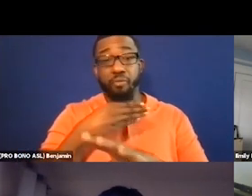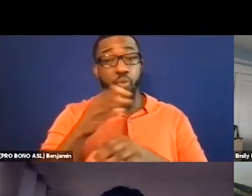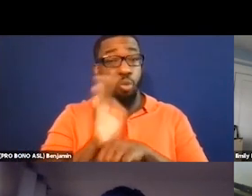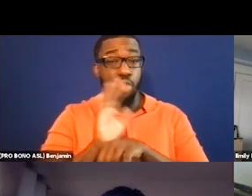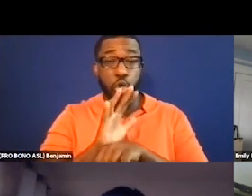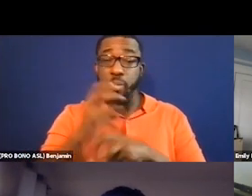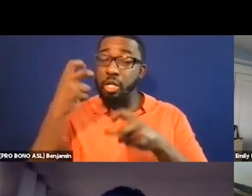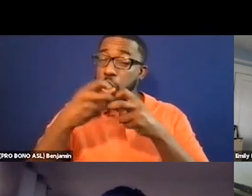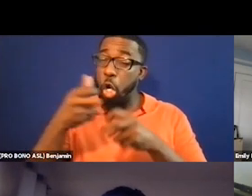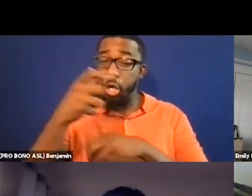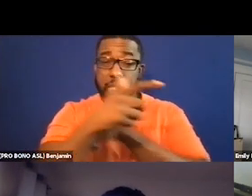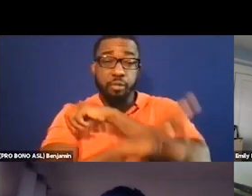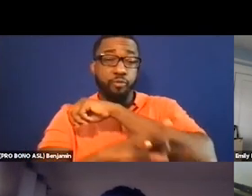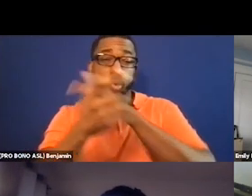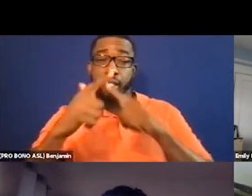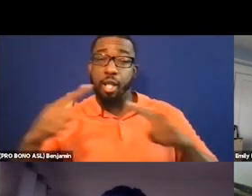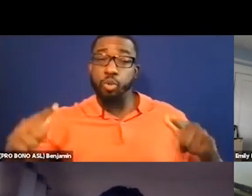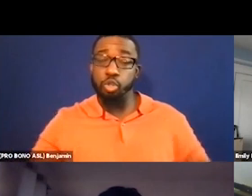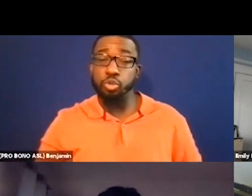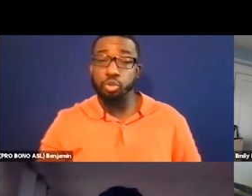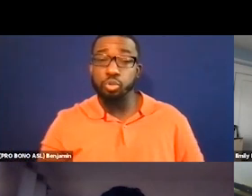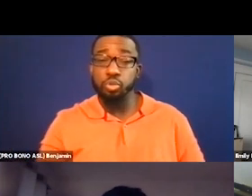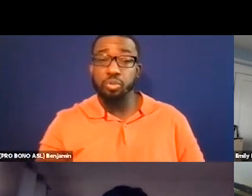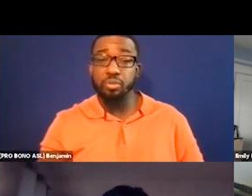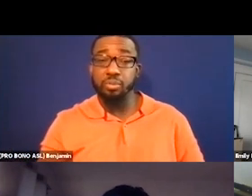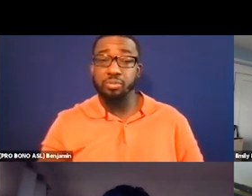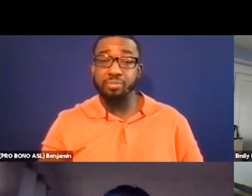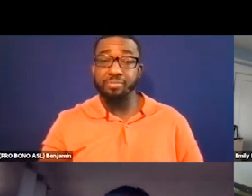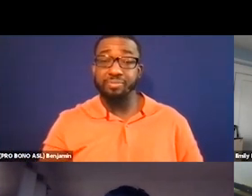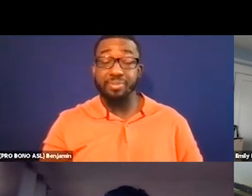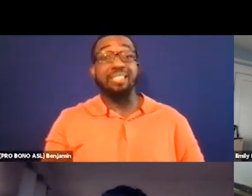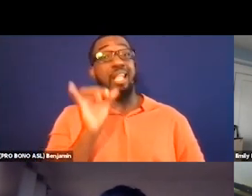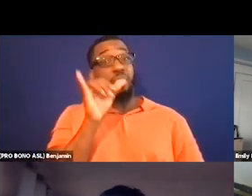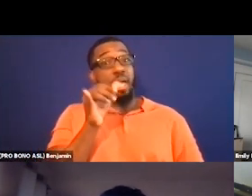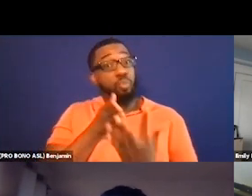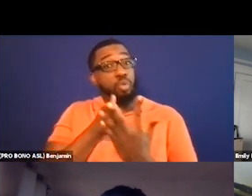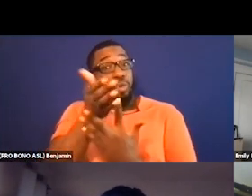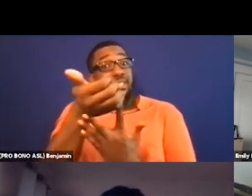And so then again that's where transparency comes in. We're also pretty honest with folks when they reach out